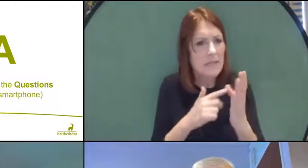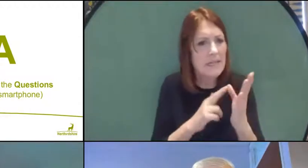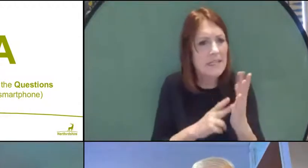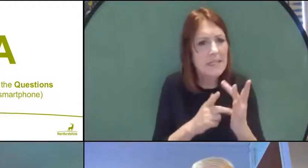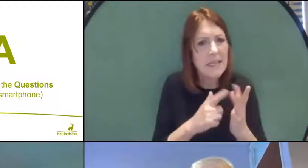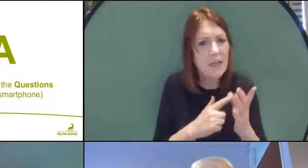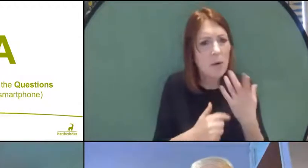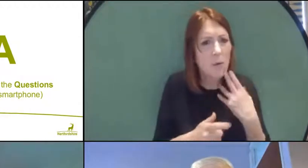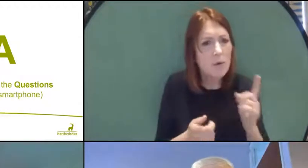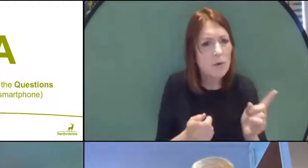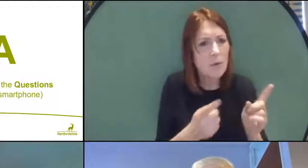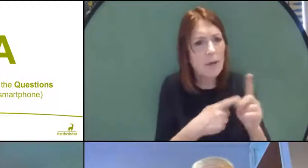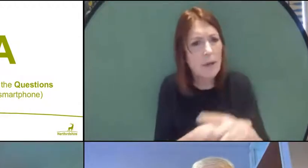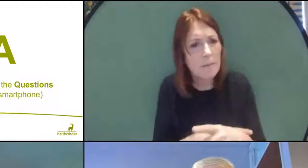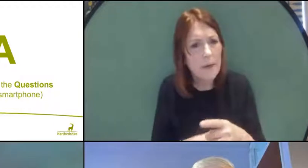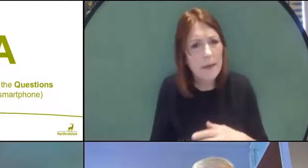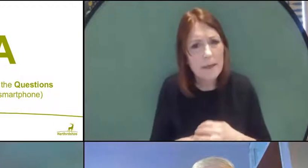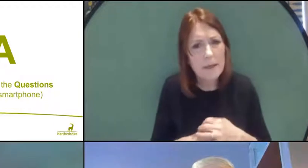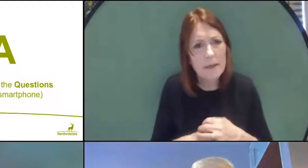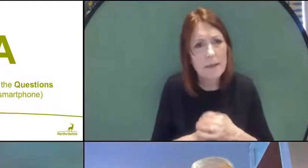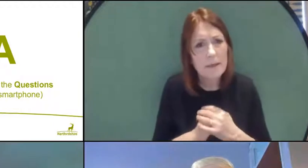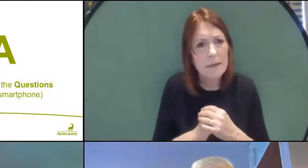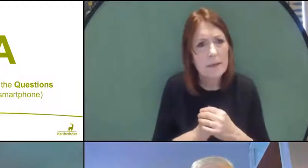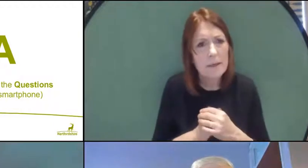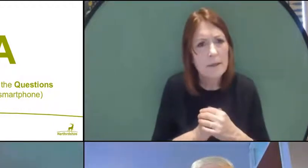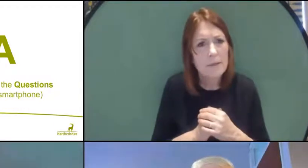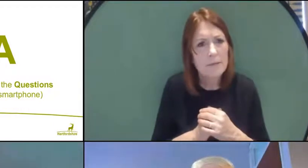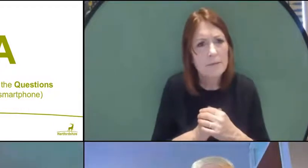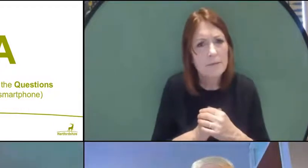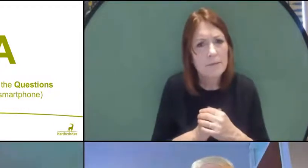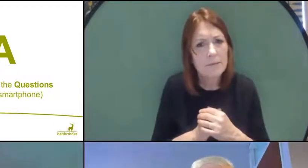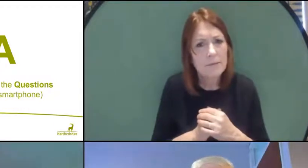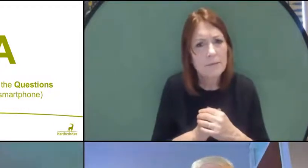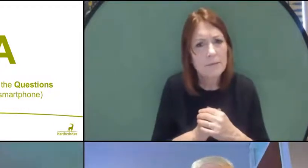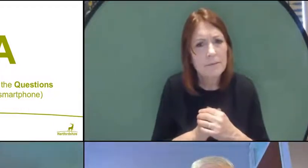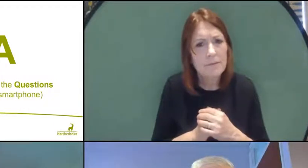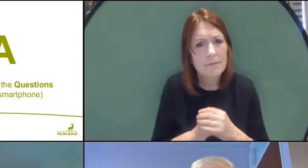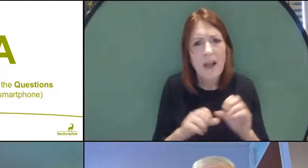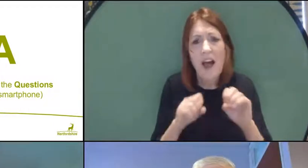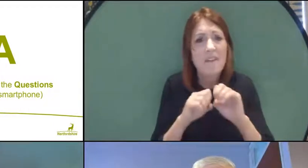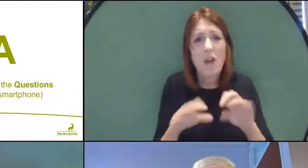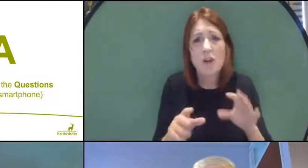come back in on that particular point, because I've lost the questions link at the moment.